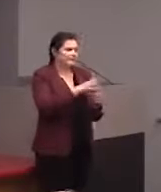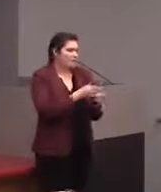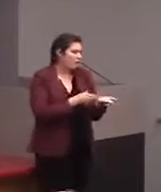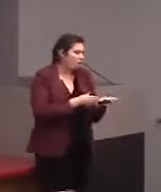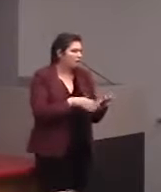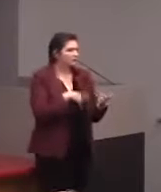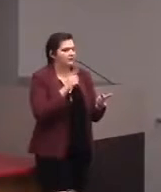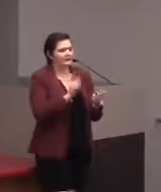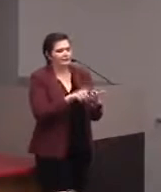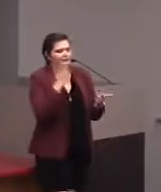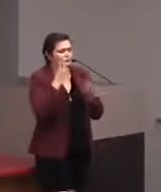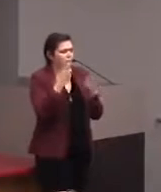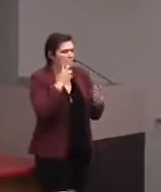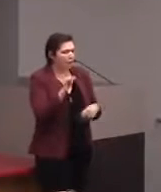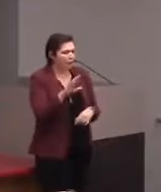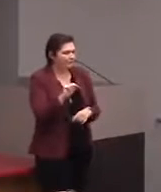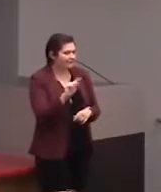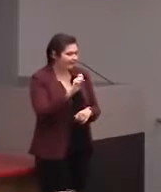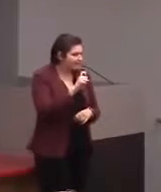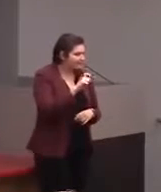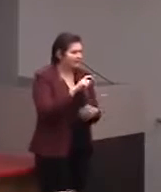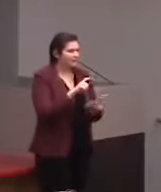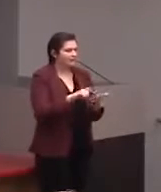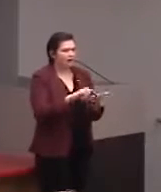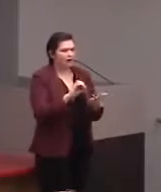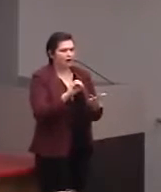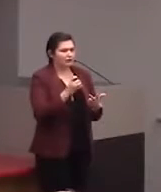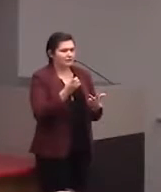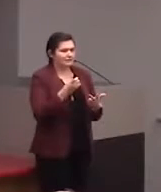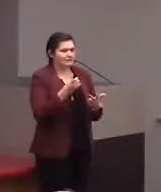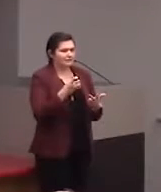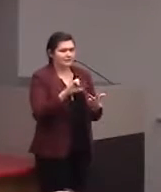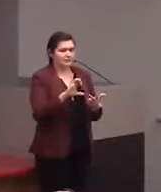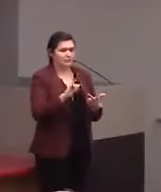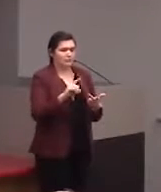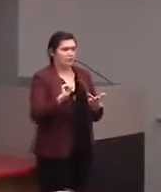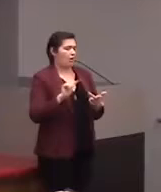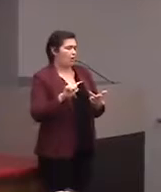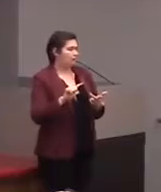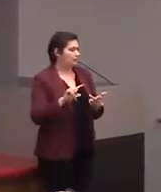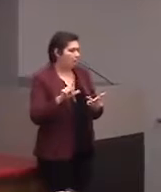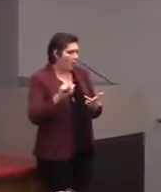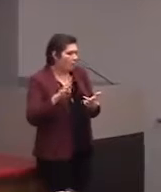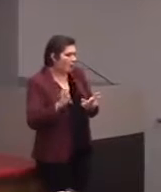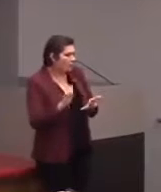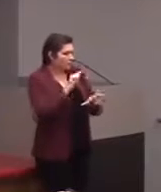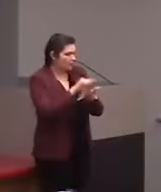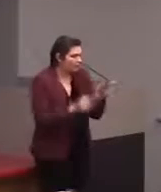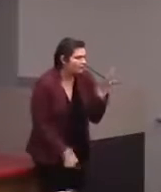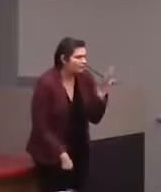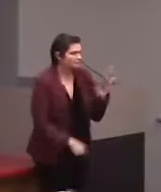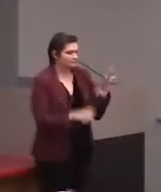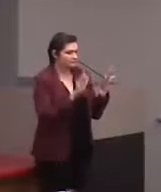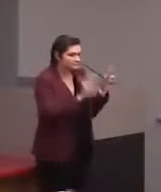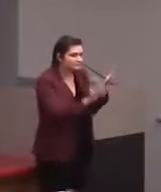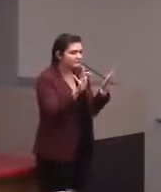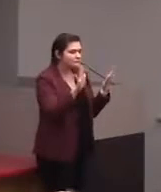"visual cortex, occipital lobe, frontal lobe" all these different parts of the brain. And when you touch it, it's going to tell you